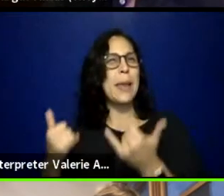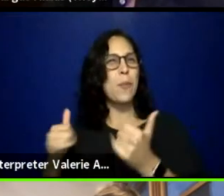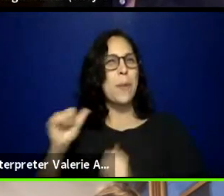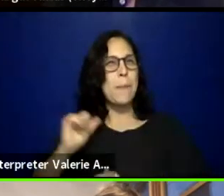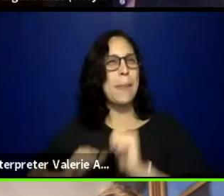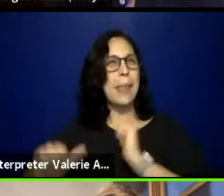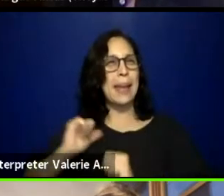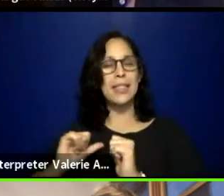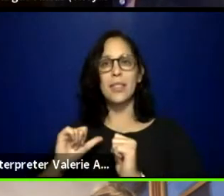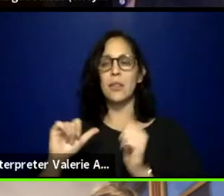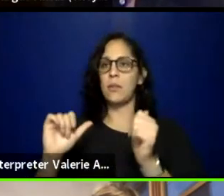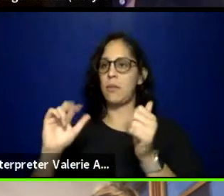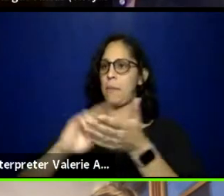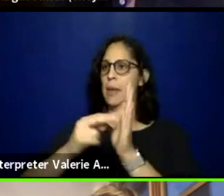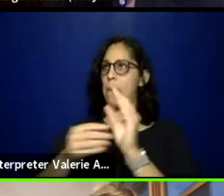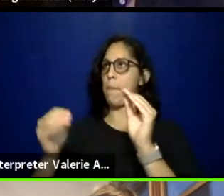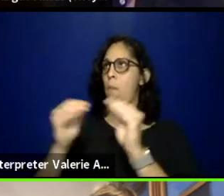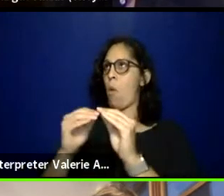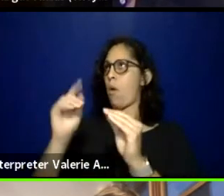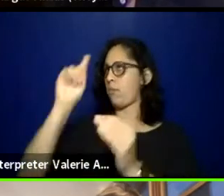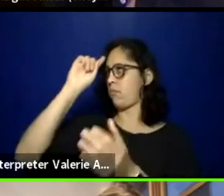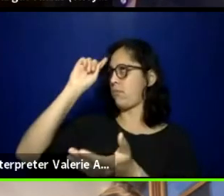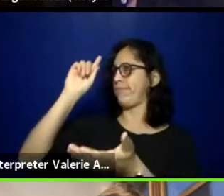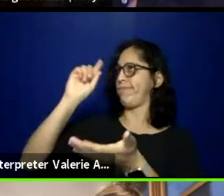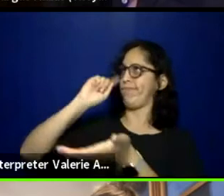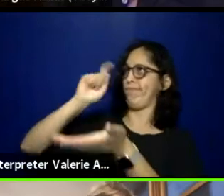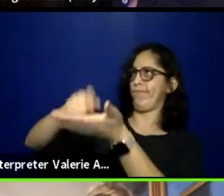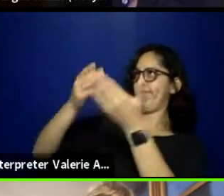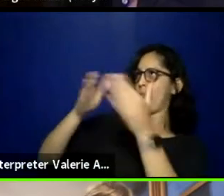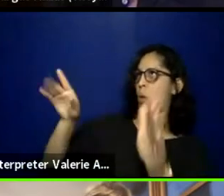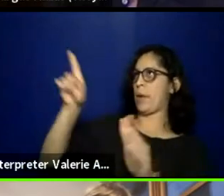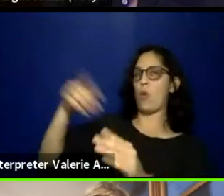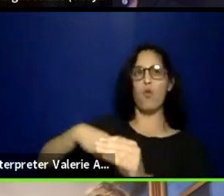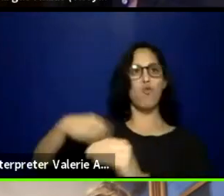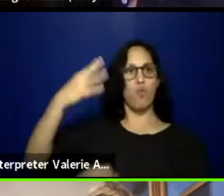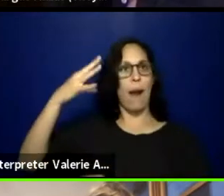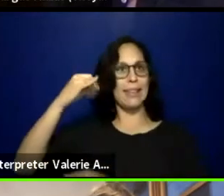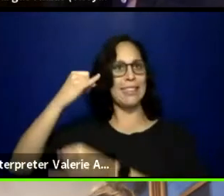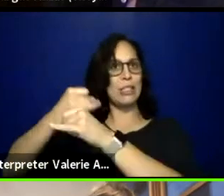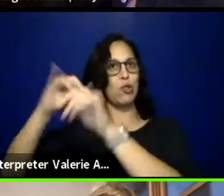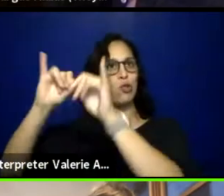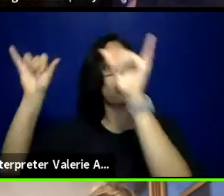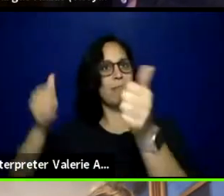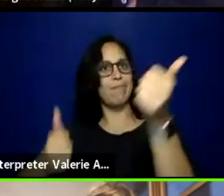the predominantly white institution here, we're both in this panel, meaning we're doing our work